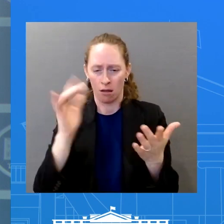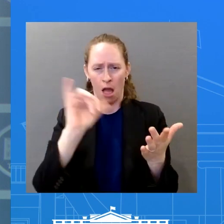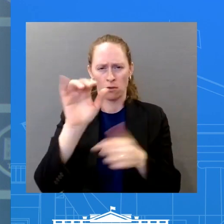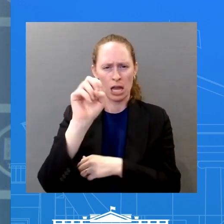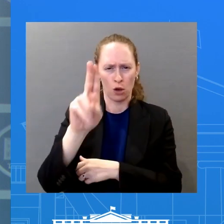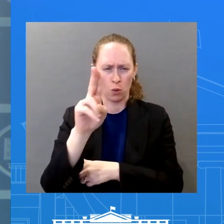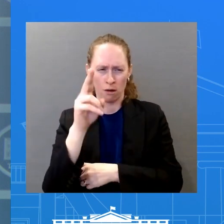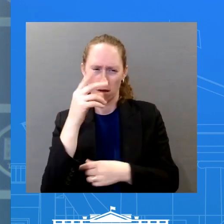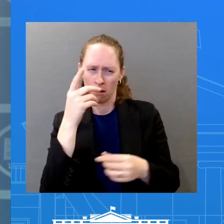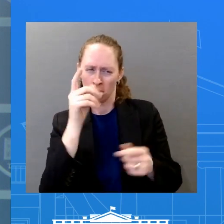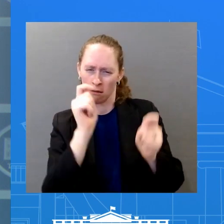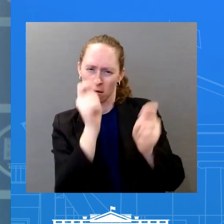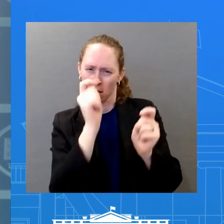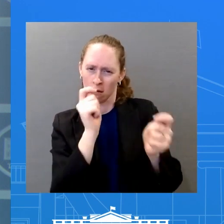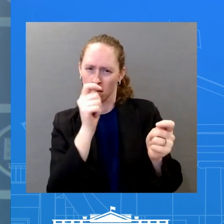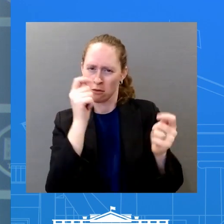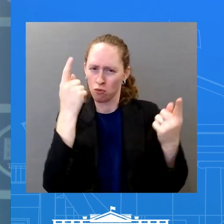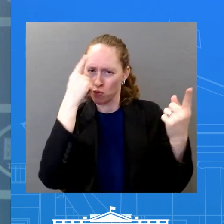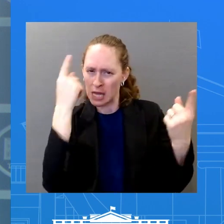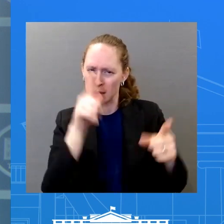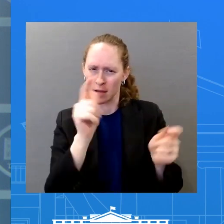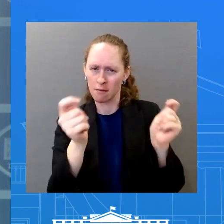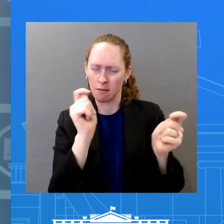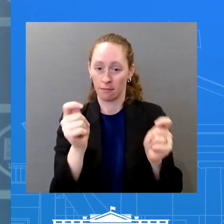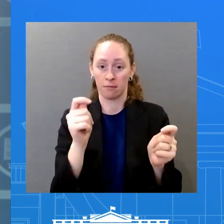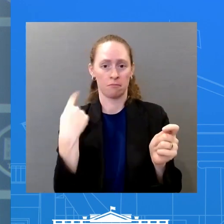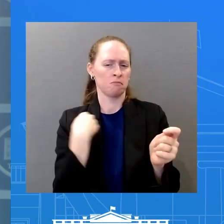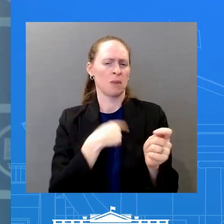here, and we’re not going to go into details on contents or our response.”